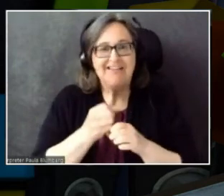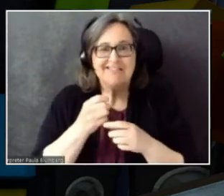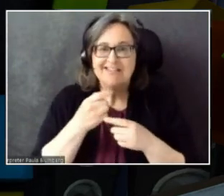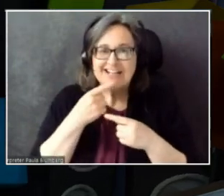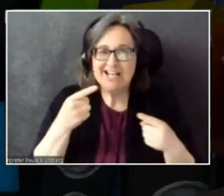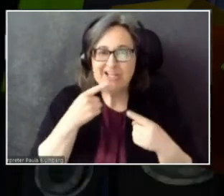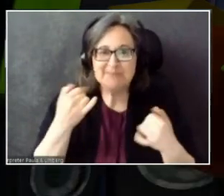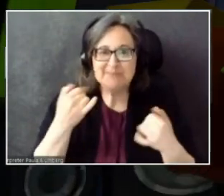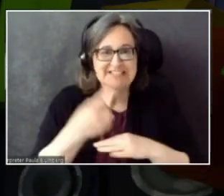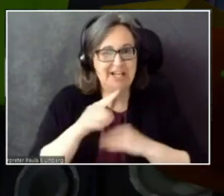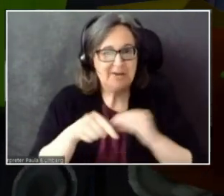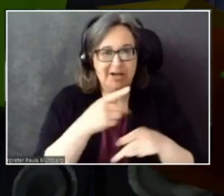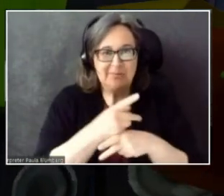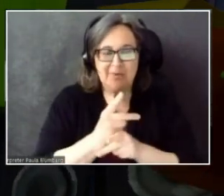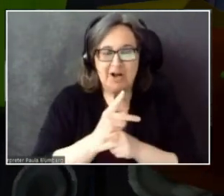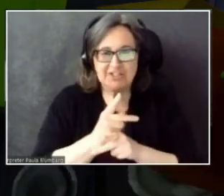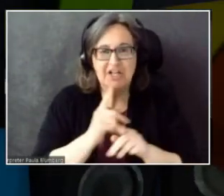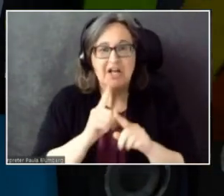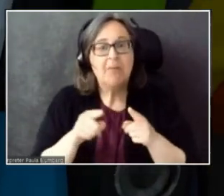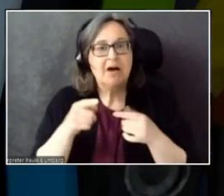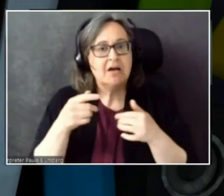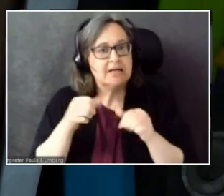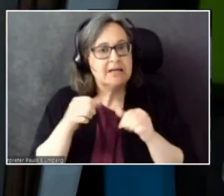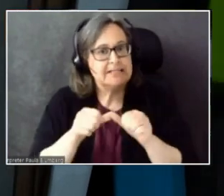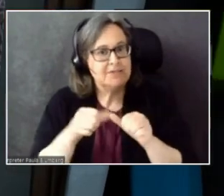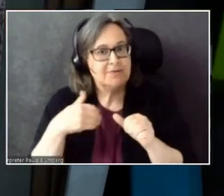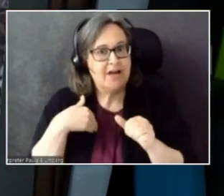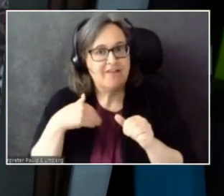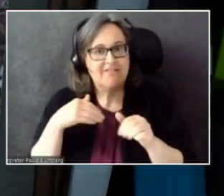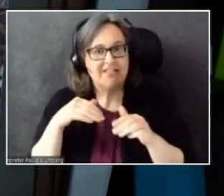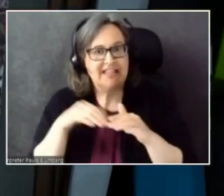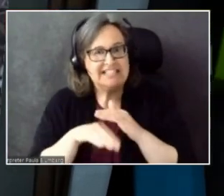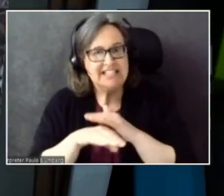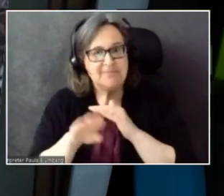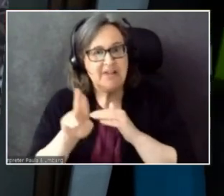I hear you. All right!